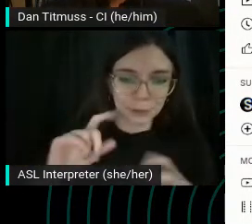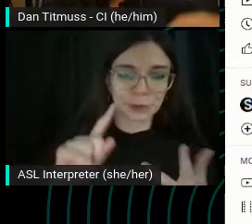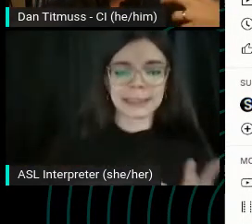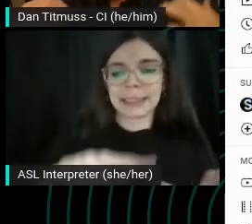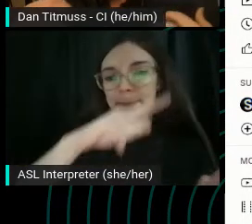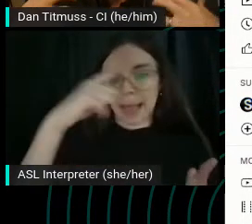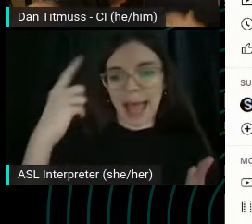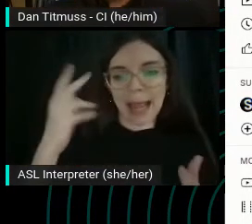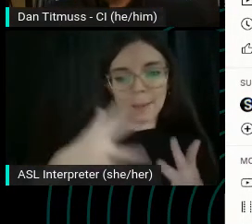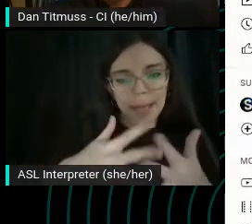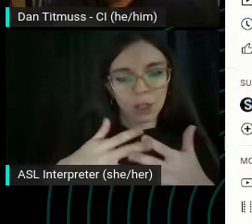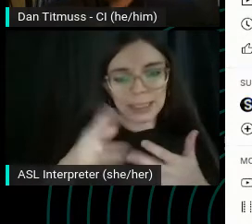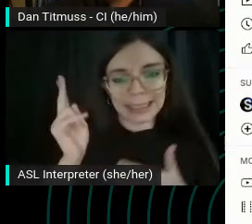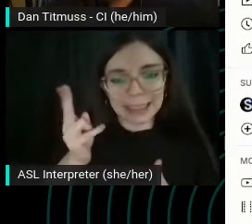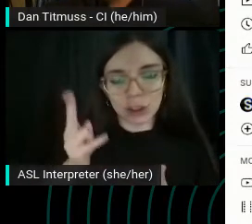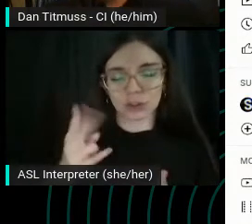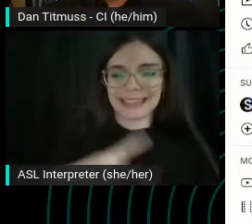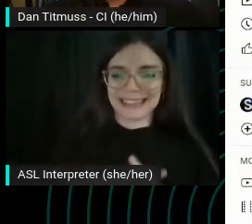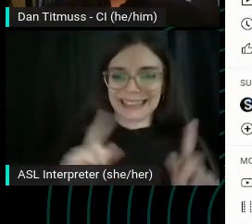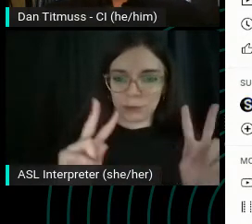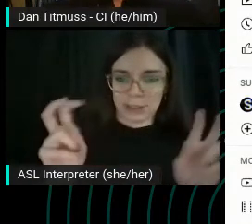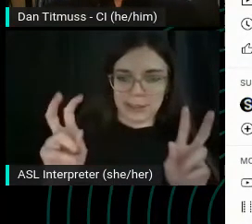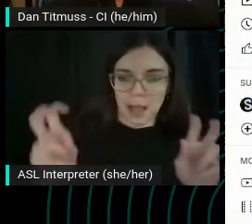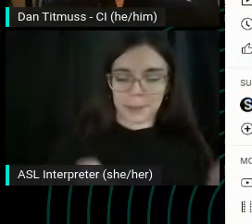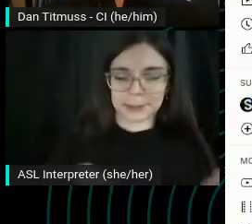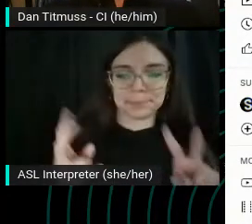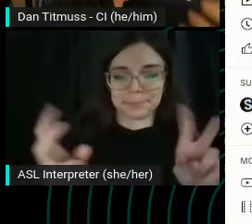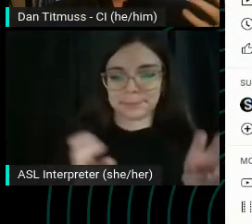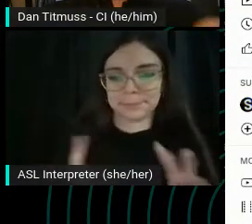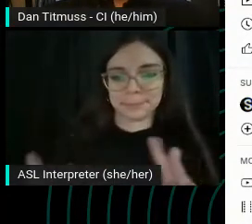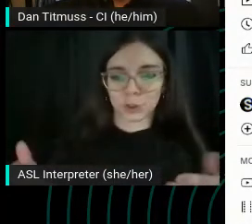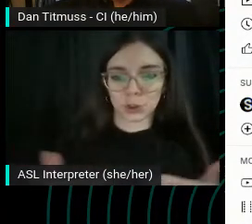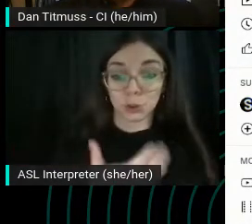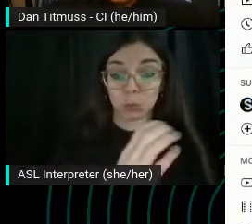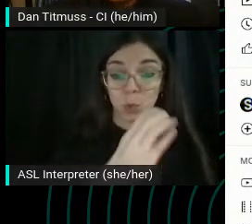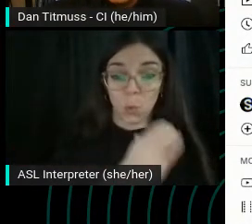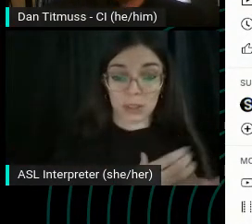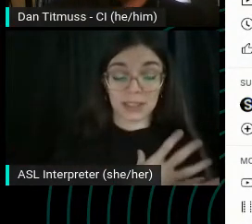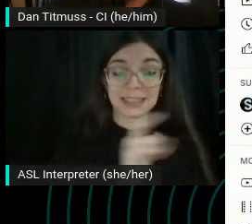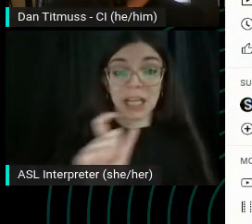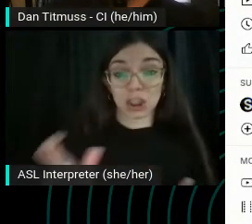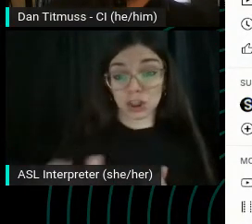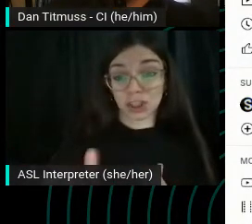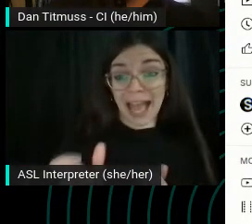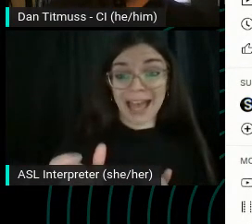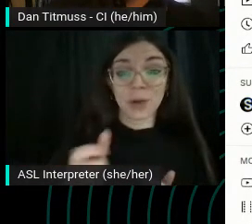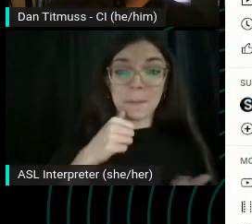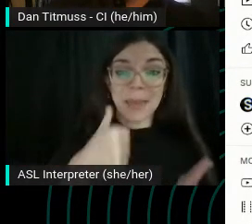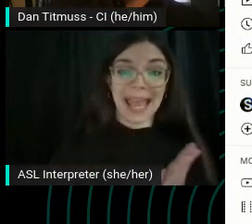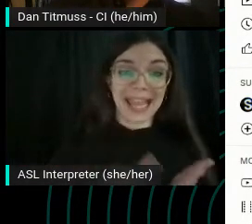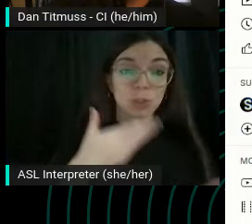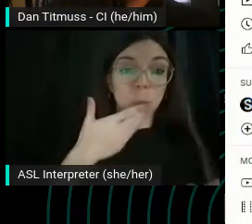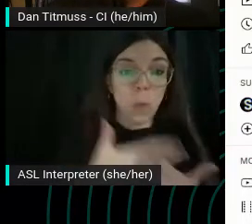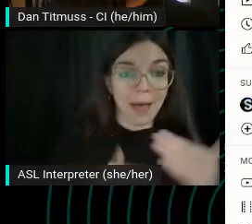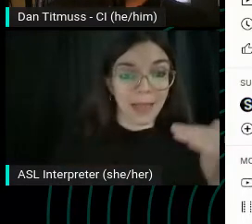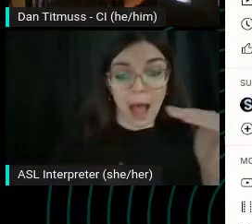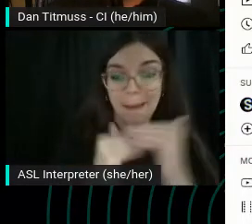They're constantly uploading new courses. And the channel page is really well optimized. Their brand is everywhere. Let's start at the top